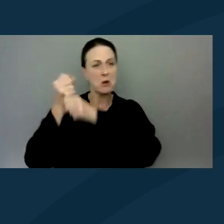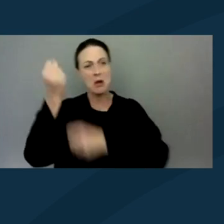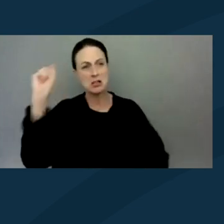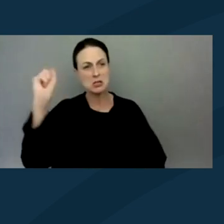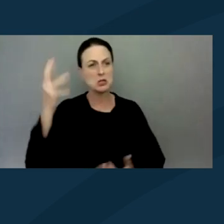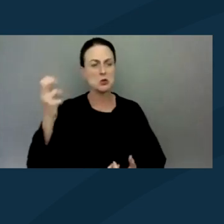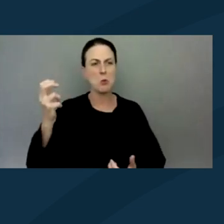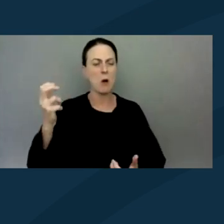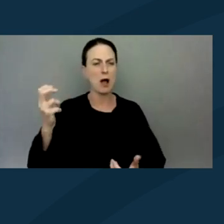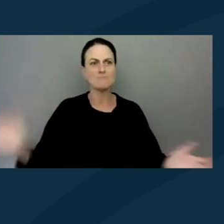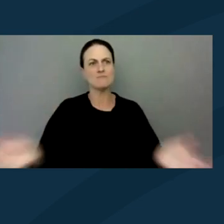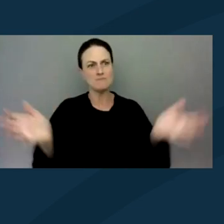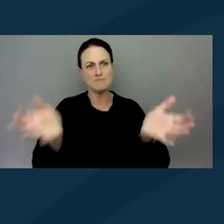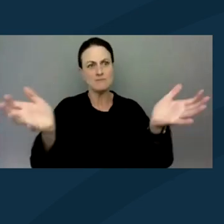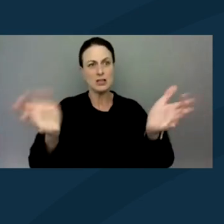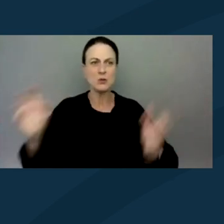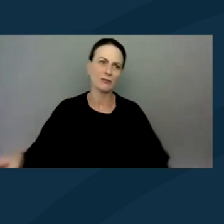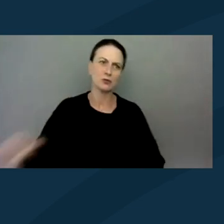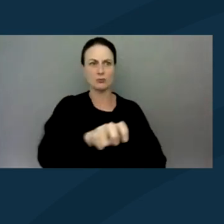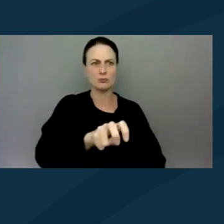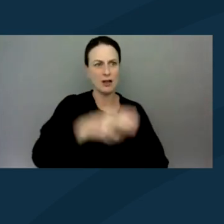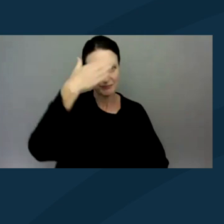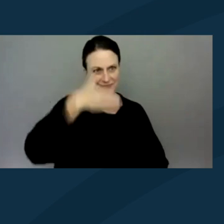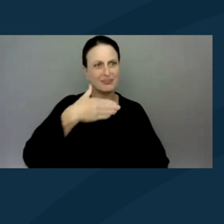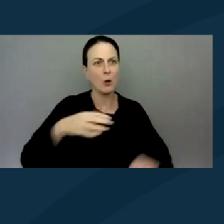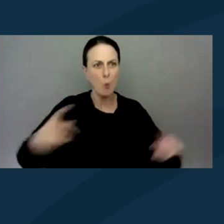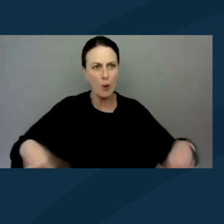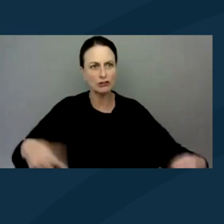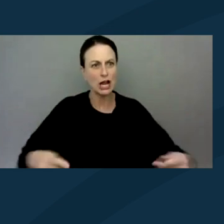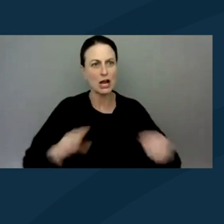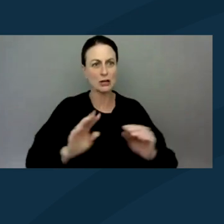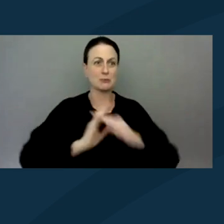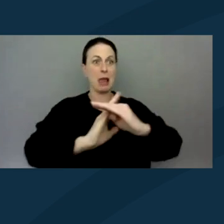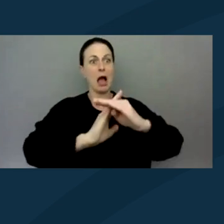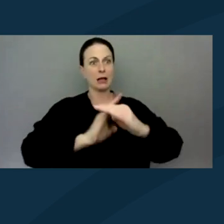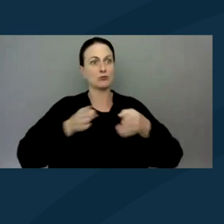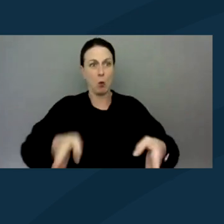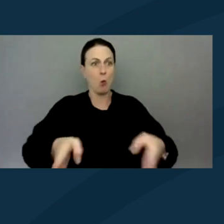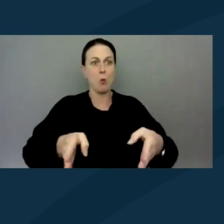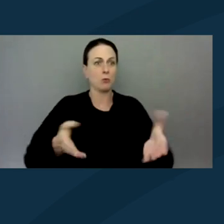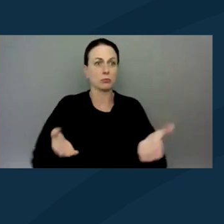you got a few folks in wheelchairs, hey, block a door.